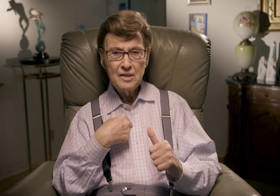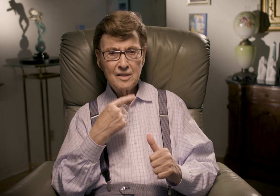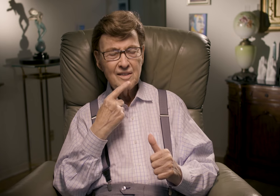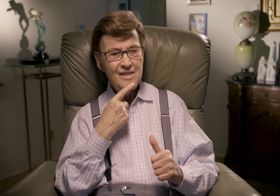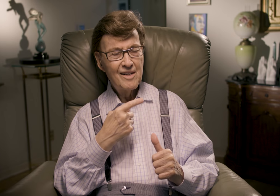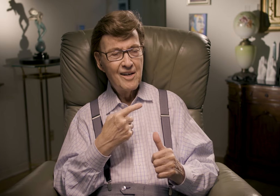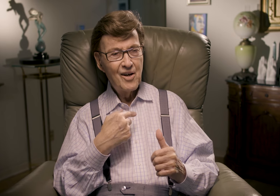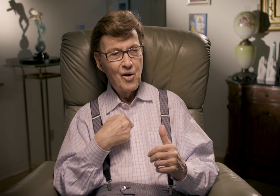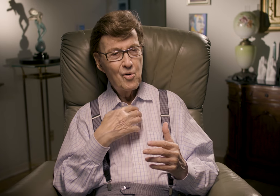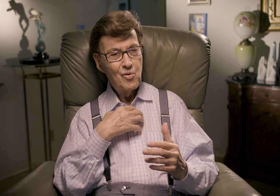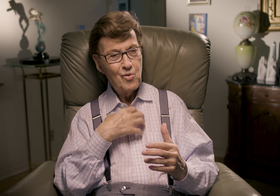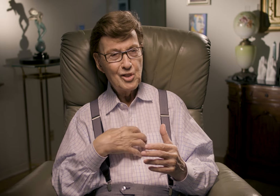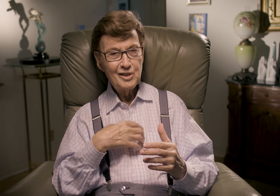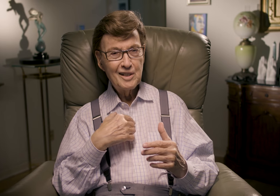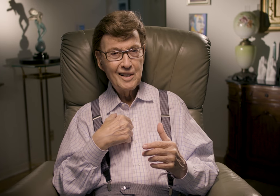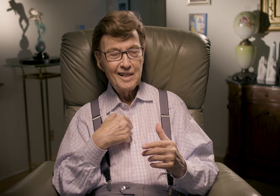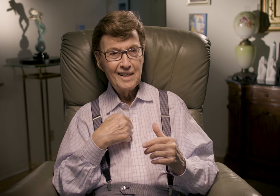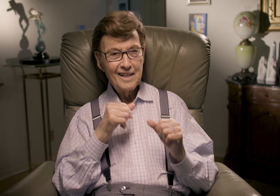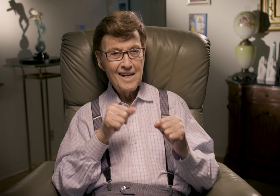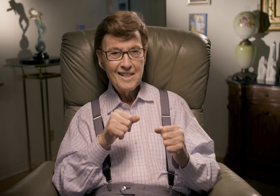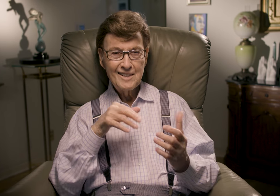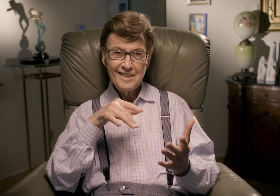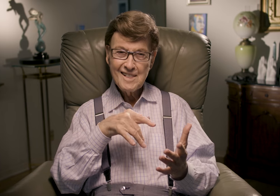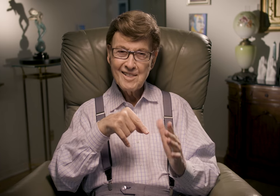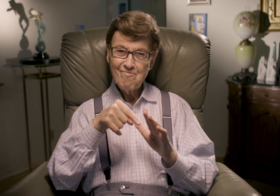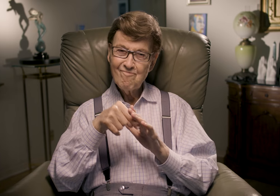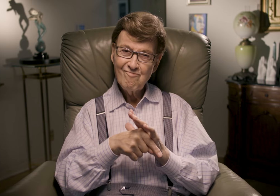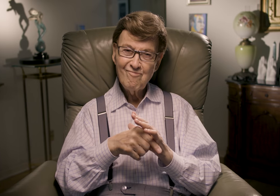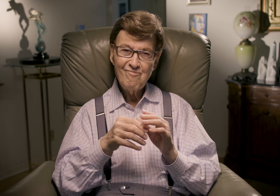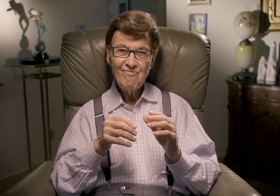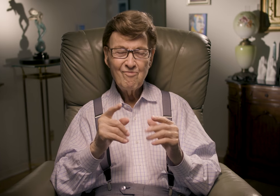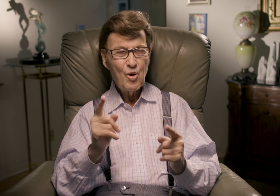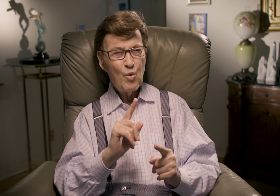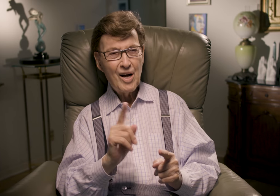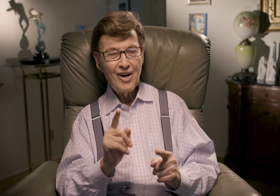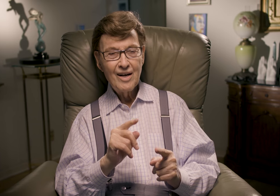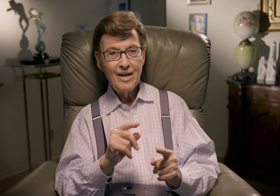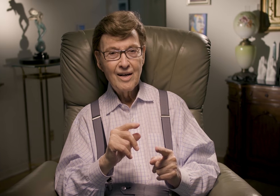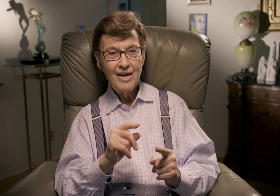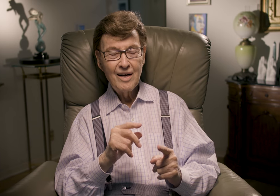I told him that I wished I could study miming intensively. I asked where I could learn?